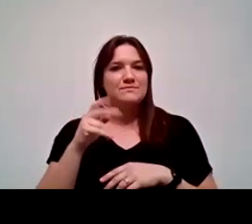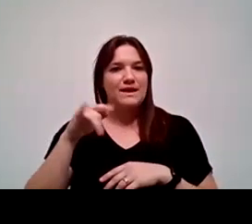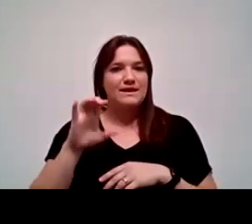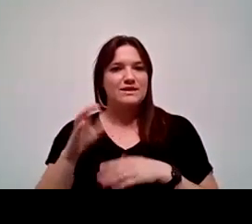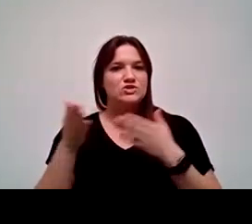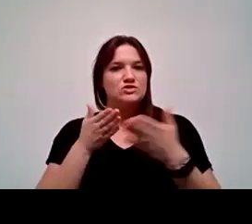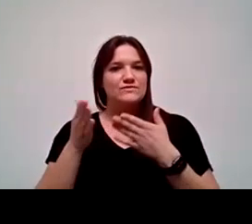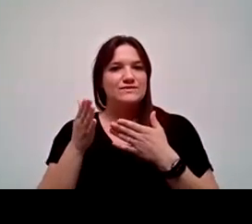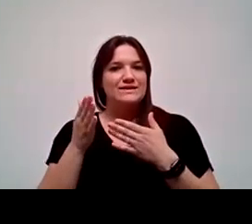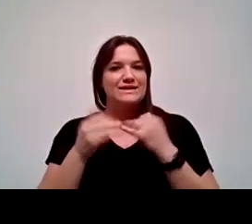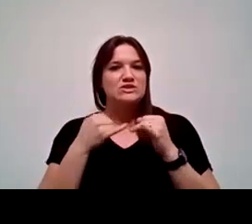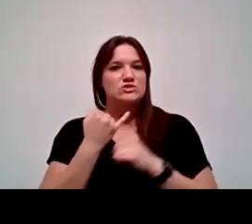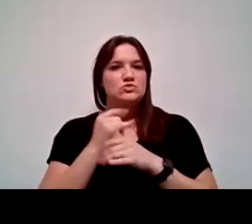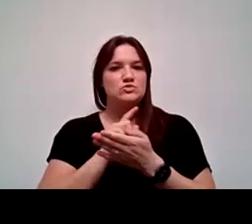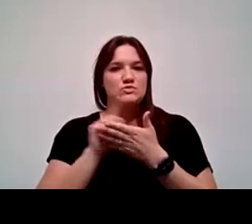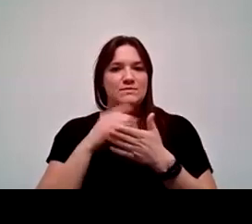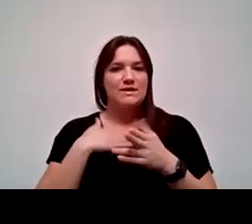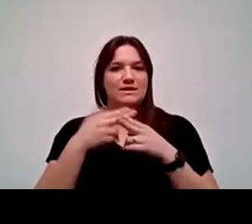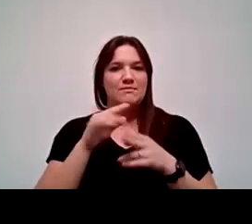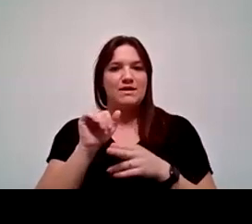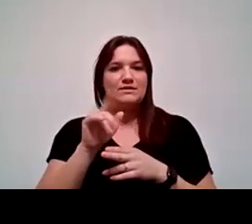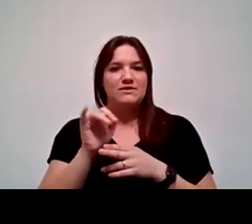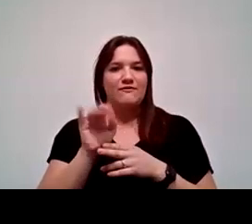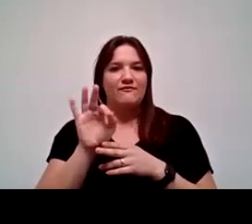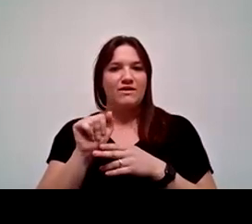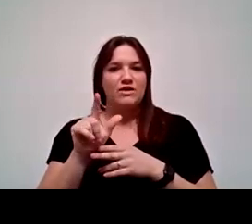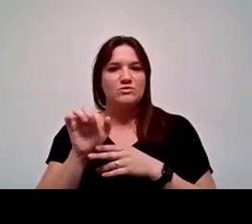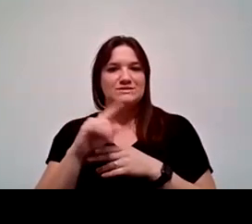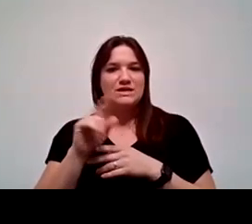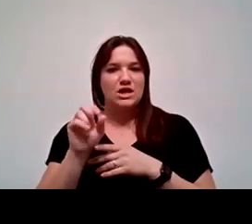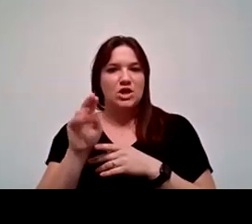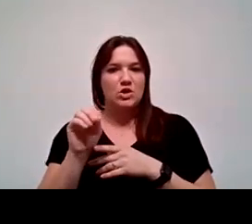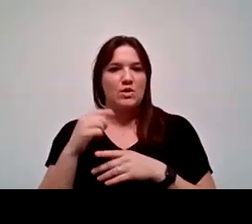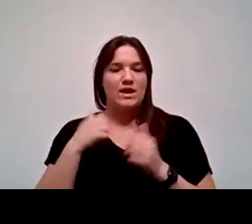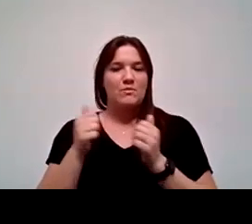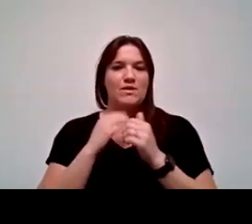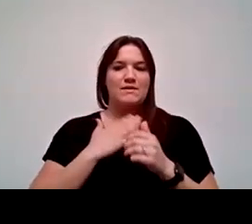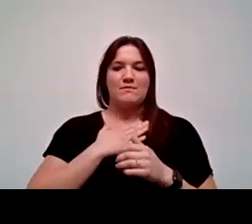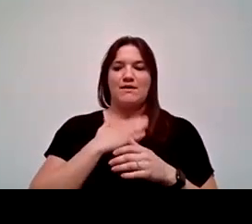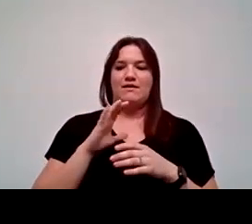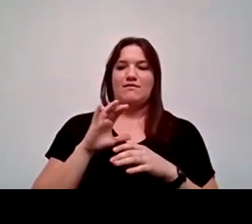My name is Adelfa Lorenzano and I'm joined today with my Title V colleagues, Dr. Gurpreet Bhogal, Dr.